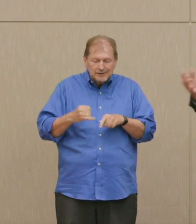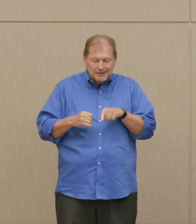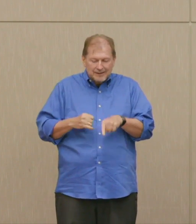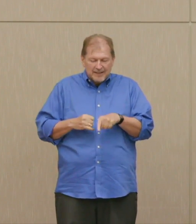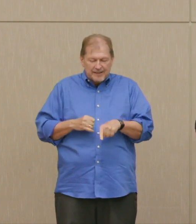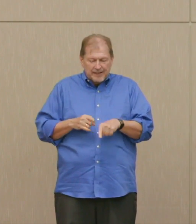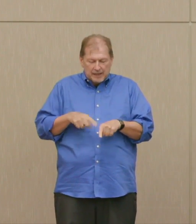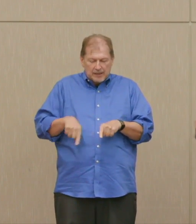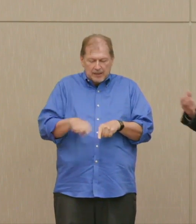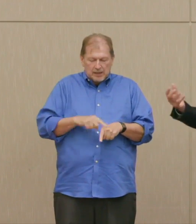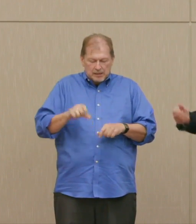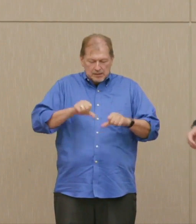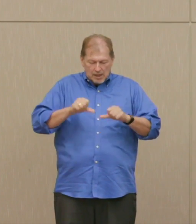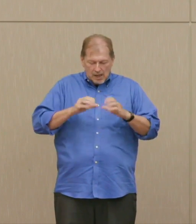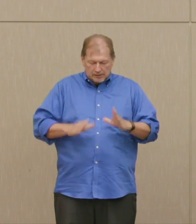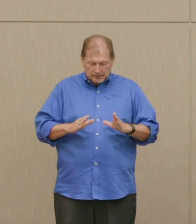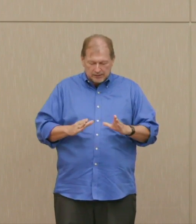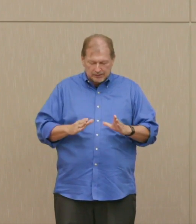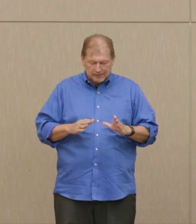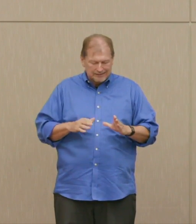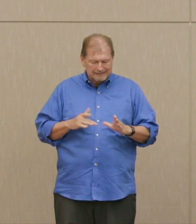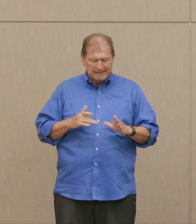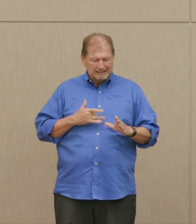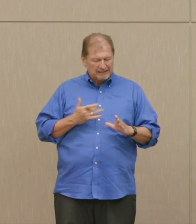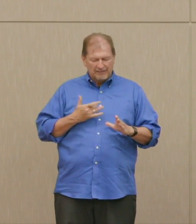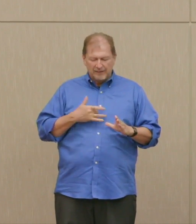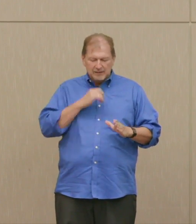14 or 13 year olds, actually, a year before.